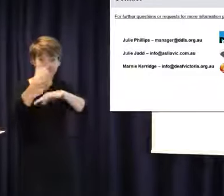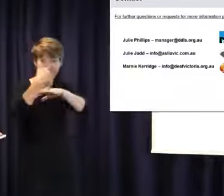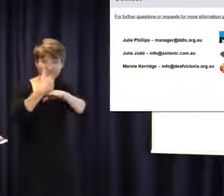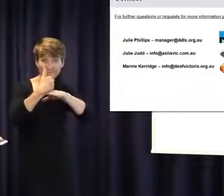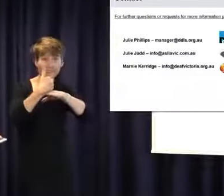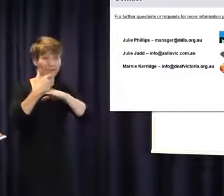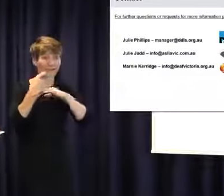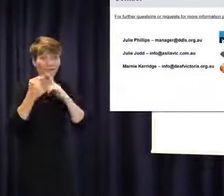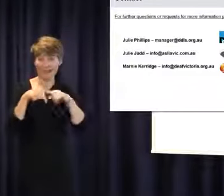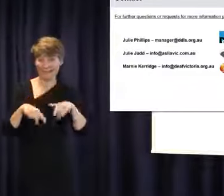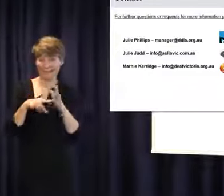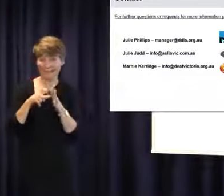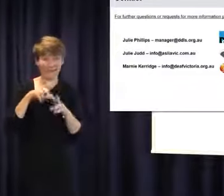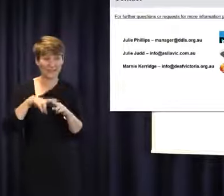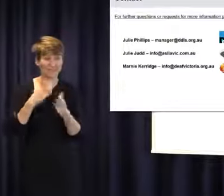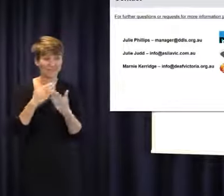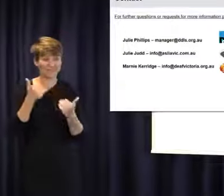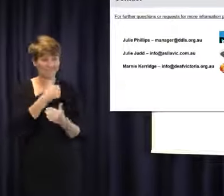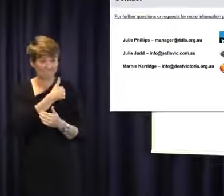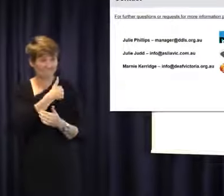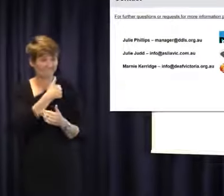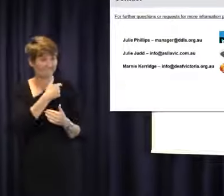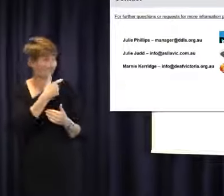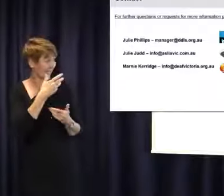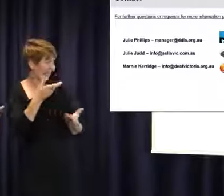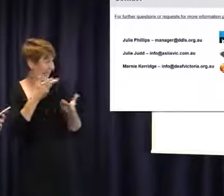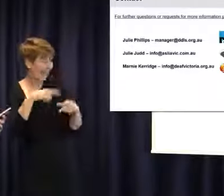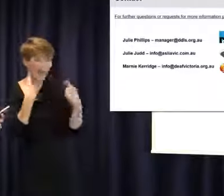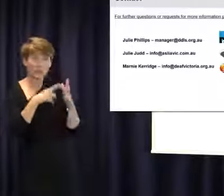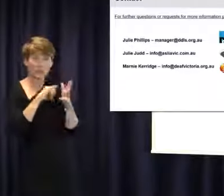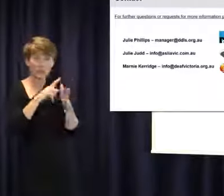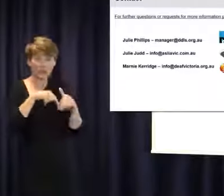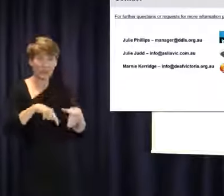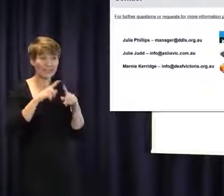us use the room today, I would like to just ask Brent Phillips to just say a few words